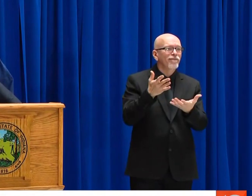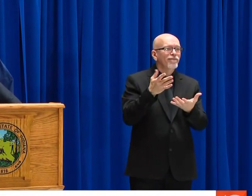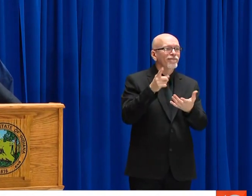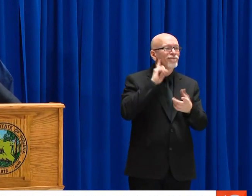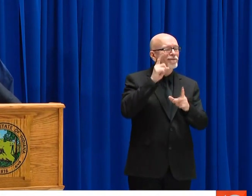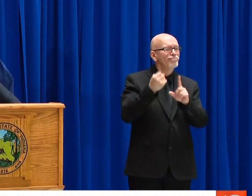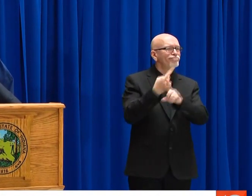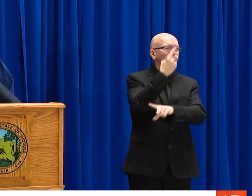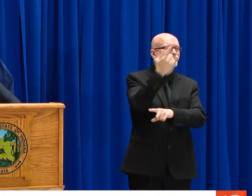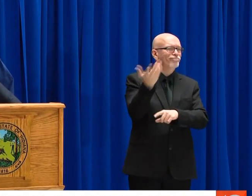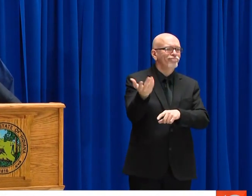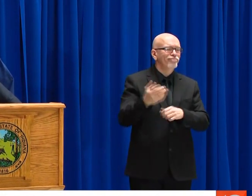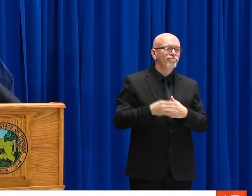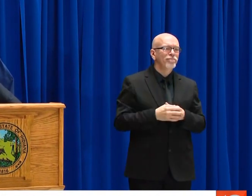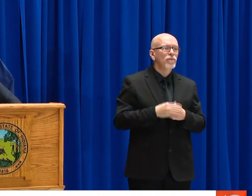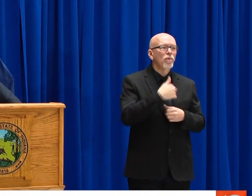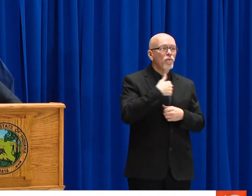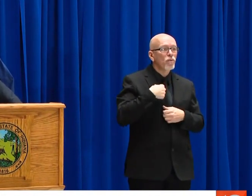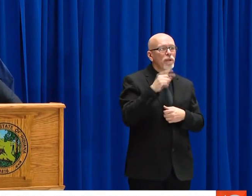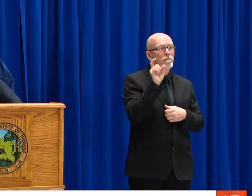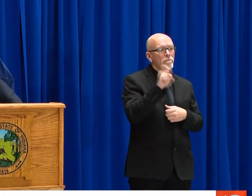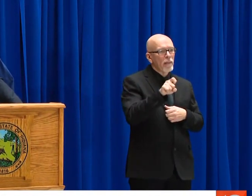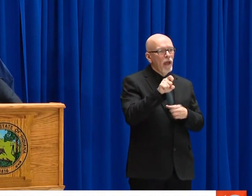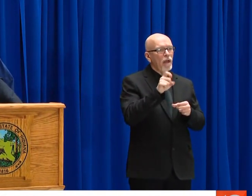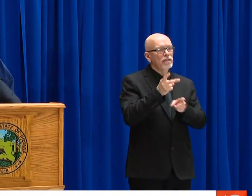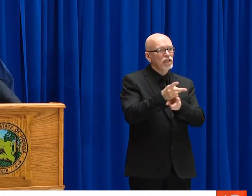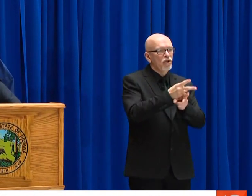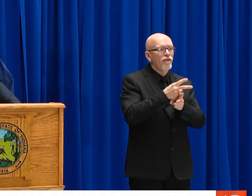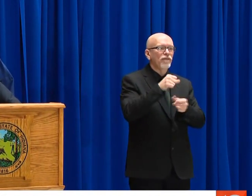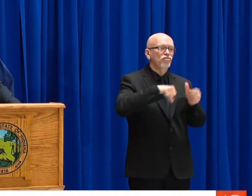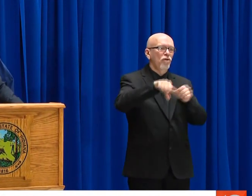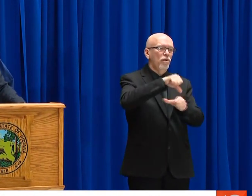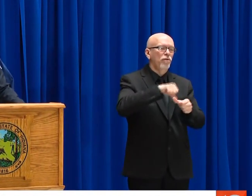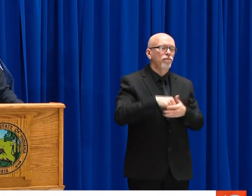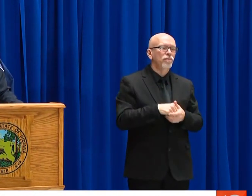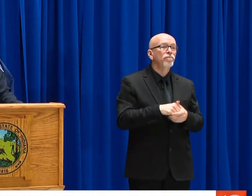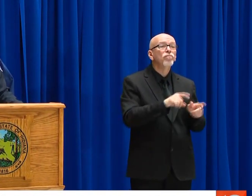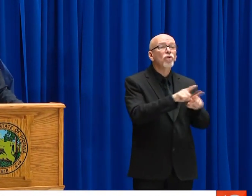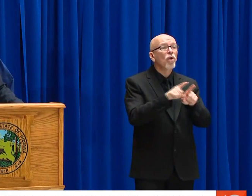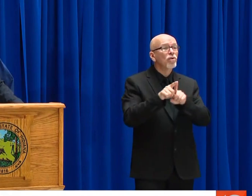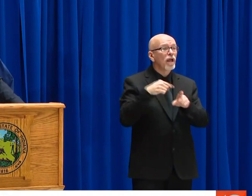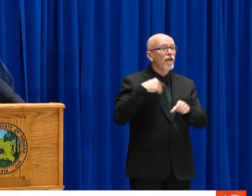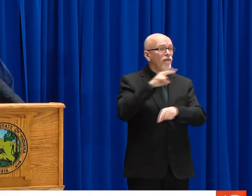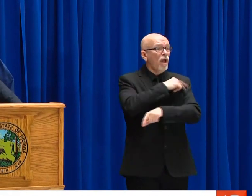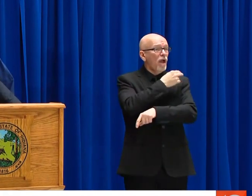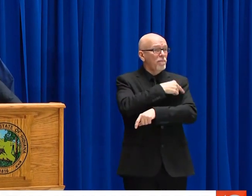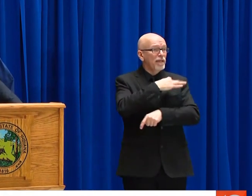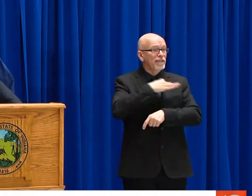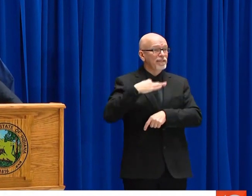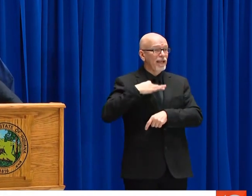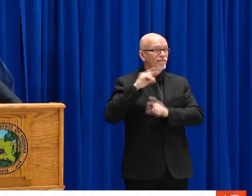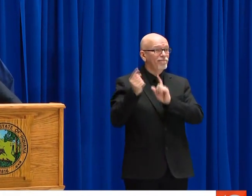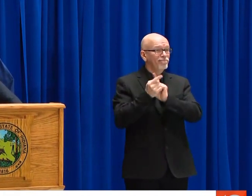ARE REPUTABLE. IT'S EASY TO SAY SOMETHING THAW DON'T BELIEVE WHEN YOU'RE IN SOME FAR OFF PLACE.